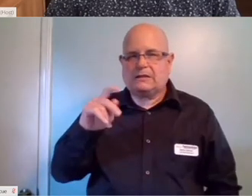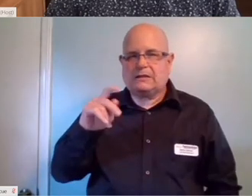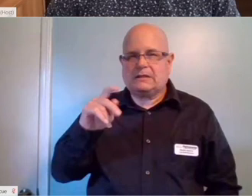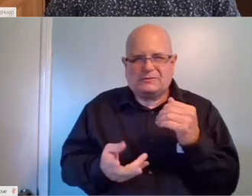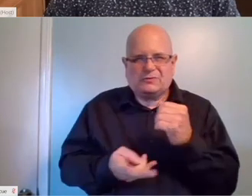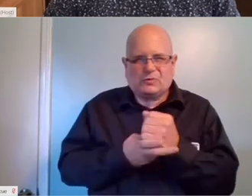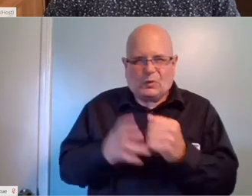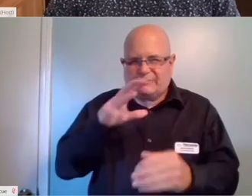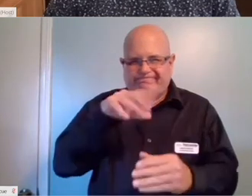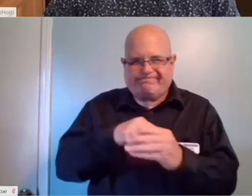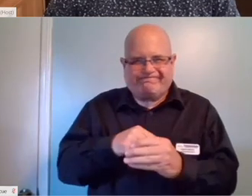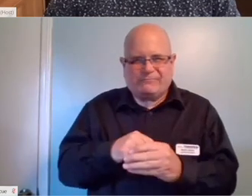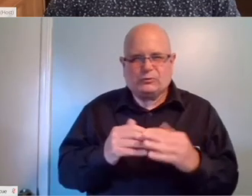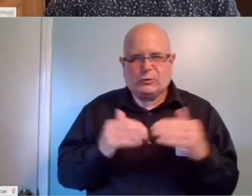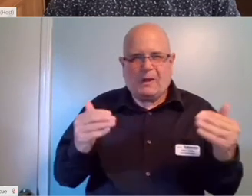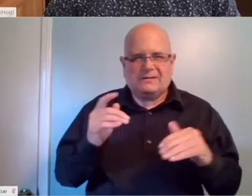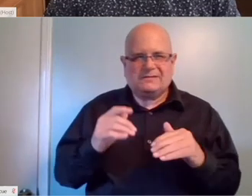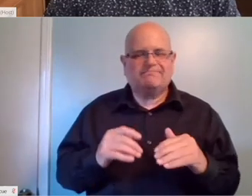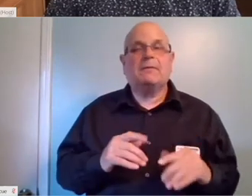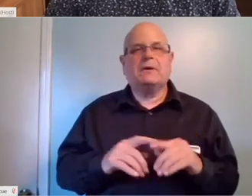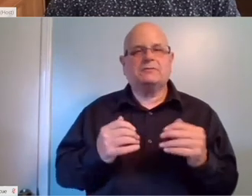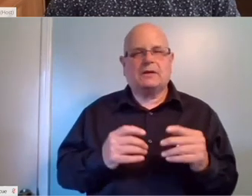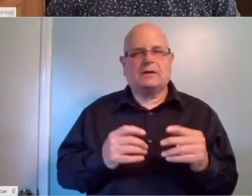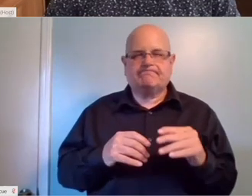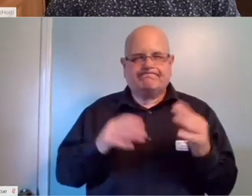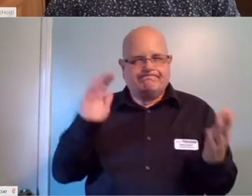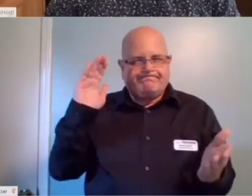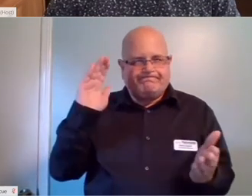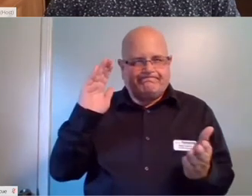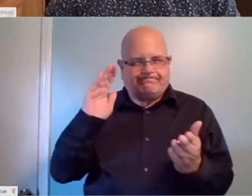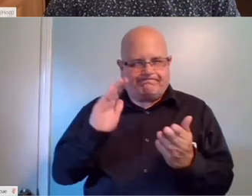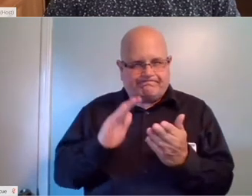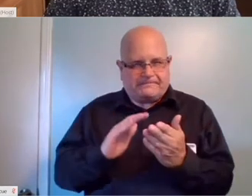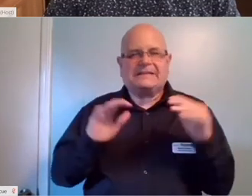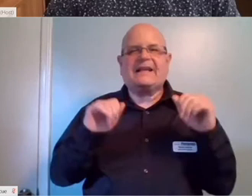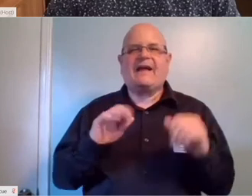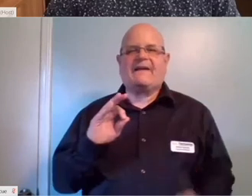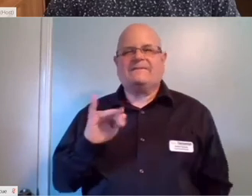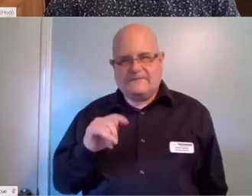But they're working on reducing the size of the models so they will be able to fit onto your device.